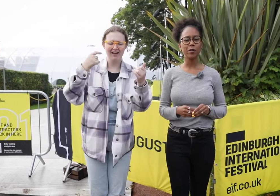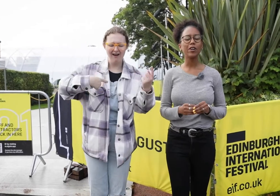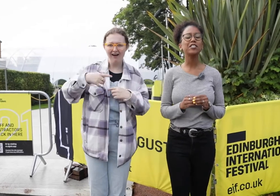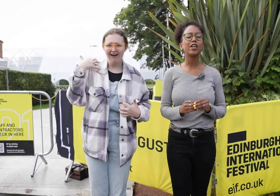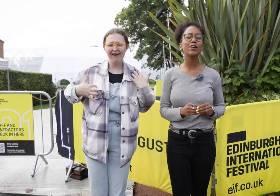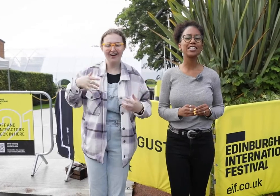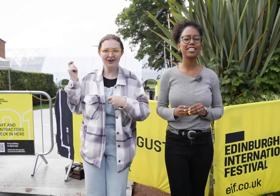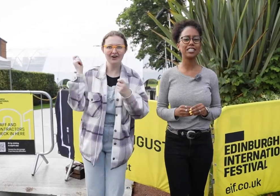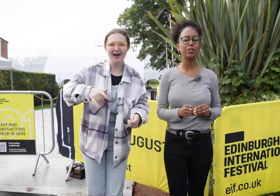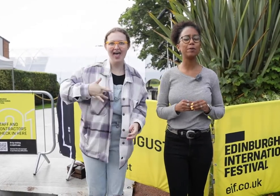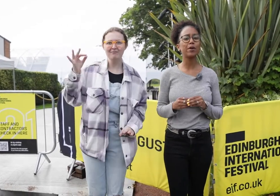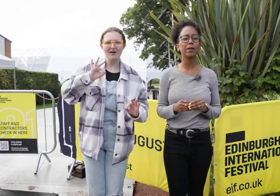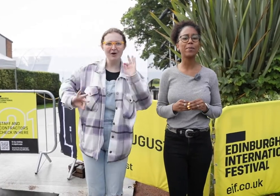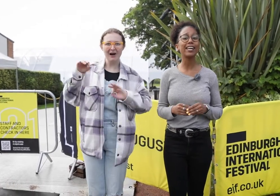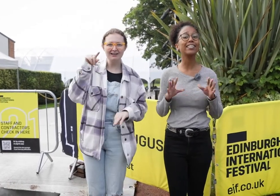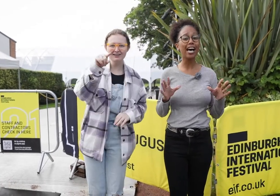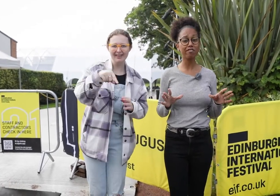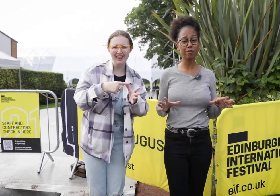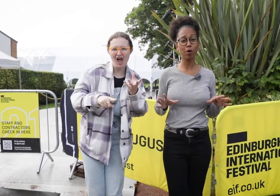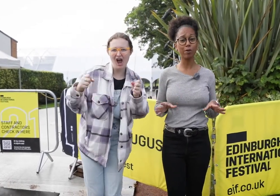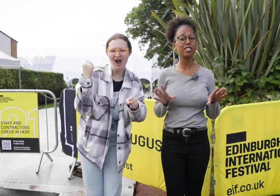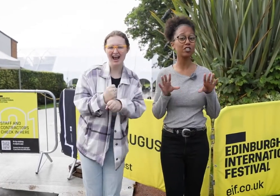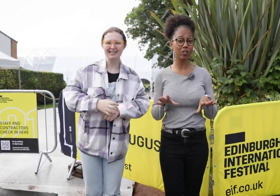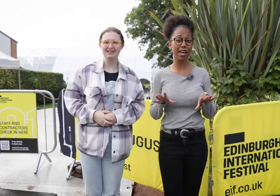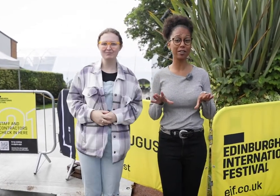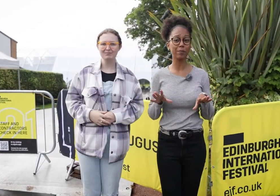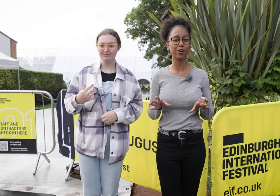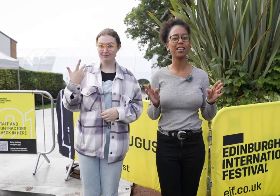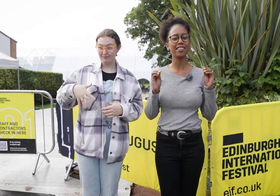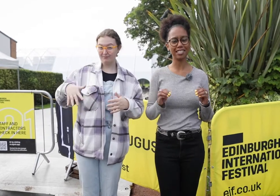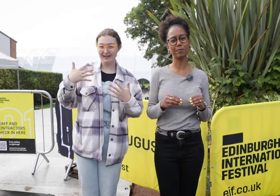We are so excited to be bringing back live performance to Edinburgh this